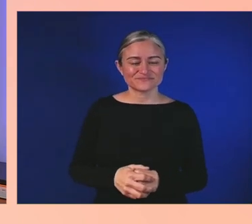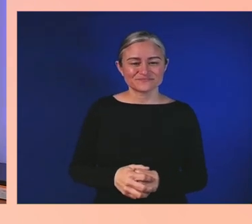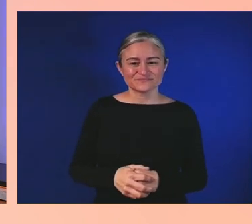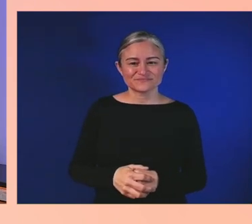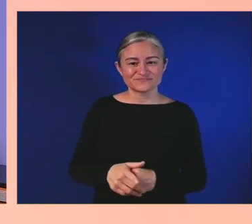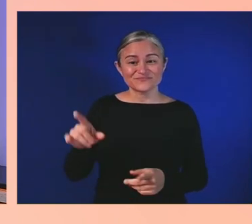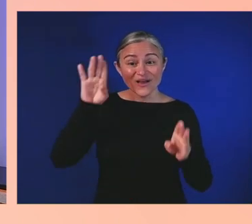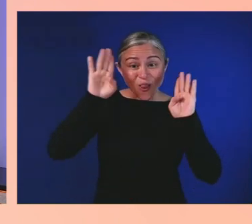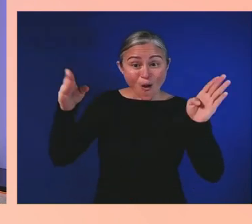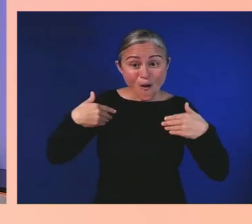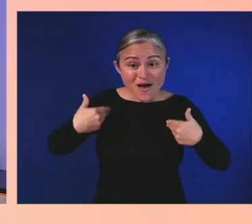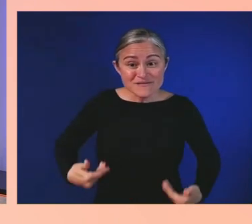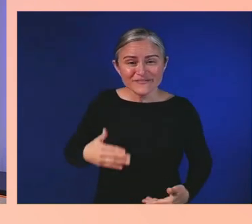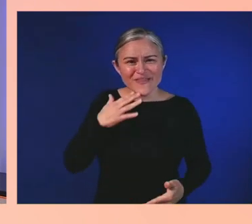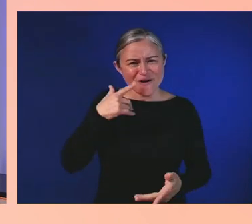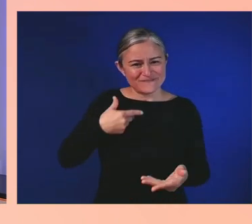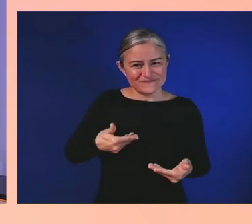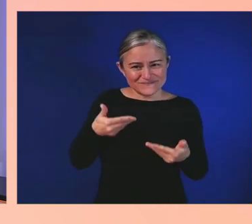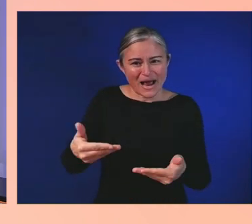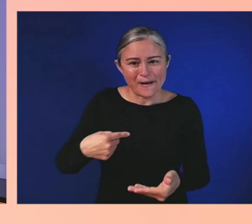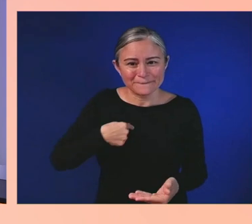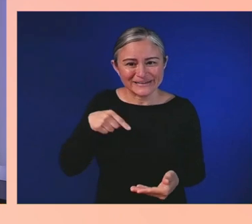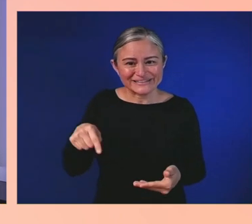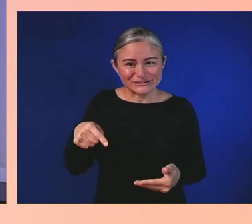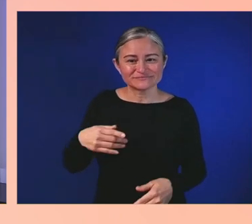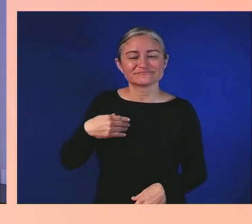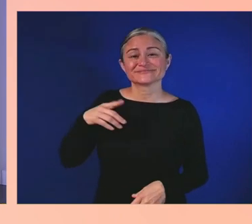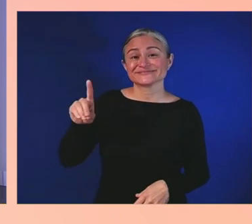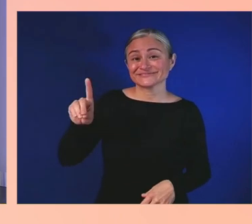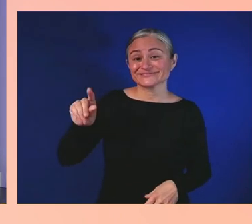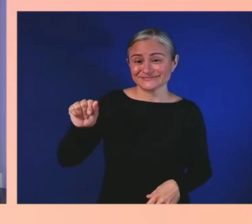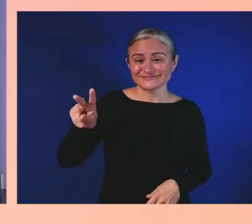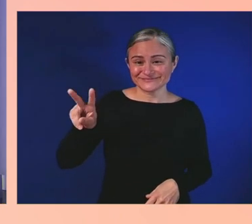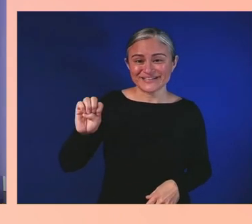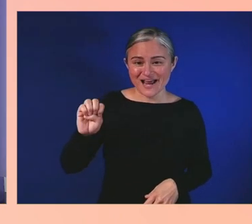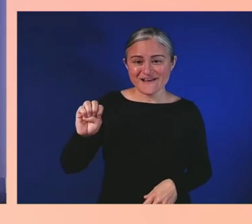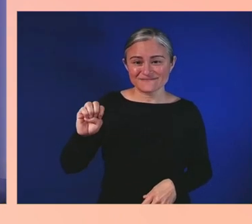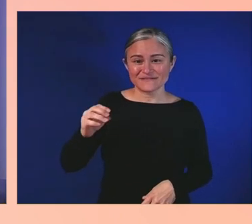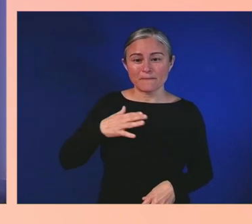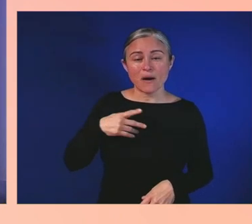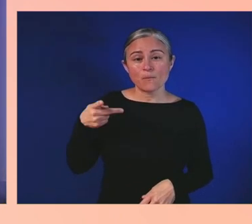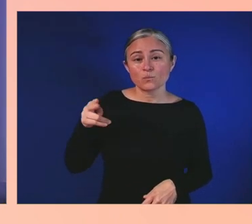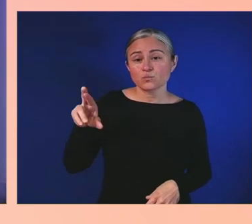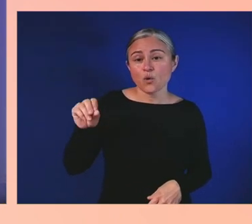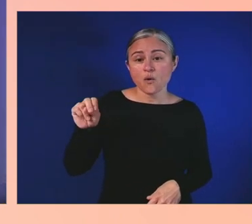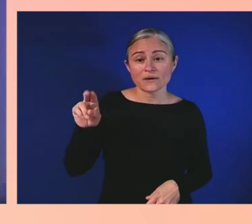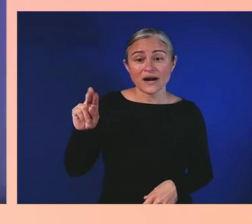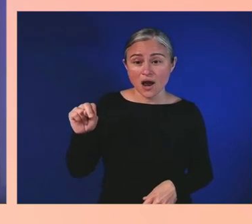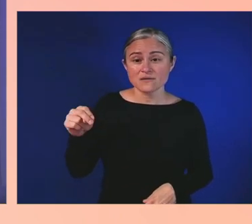My pronouns are he/him, and I work as the Corporate Vice President for Xbox player services and